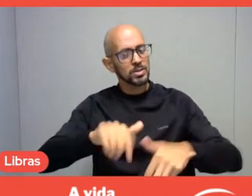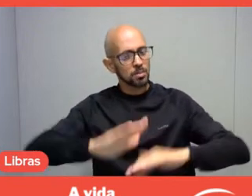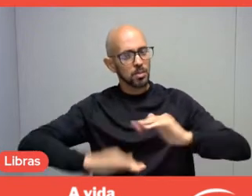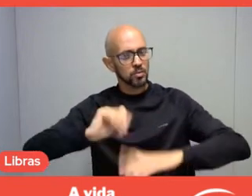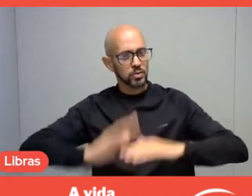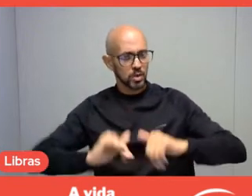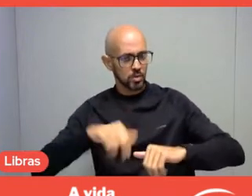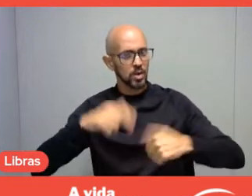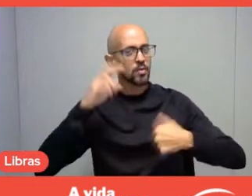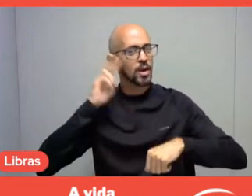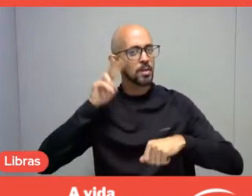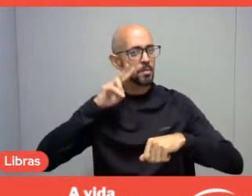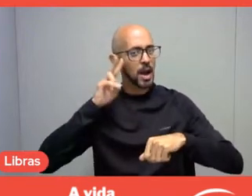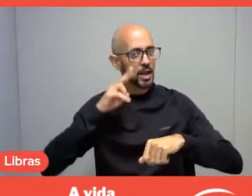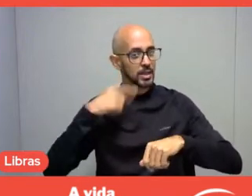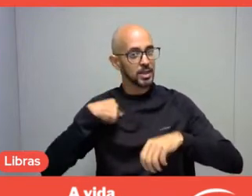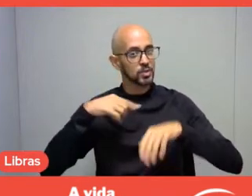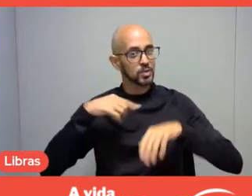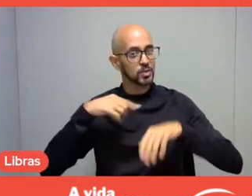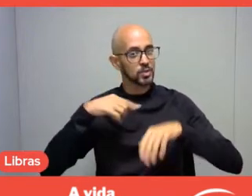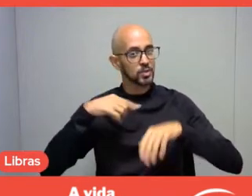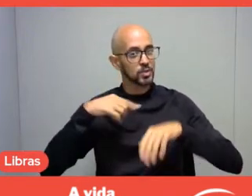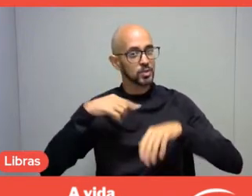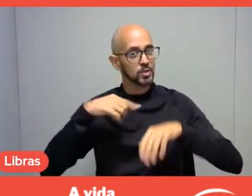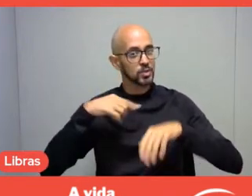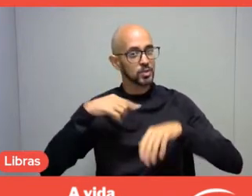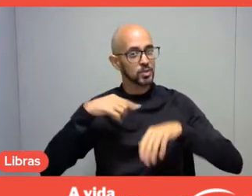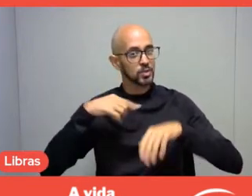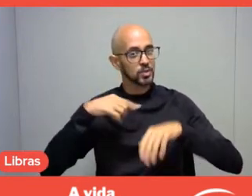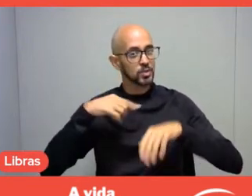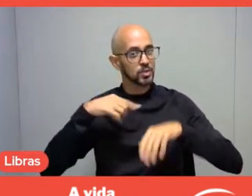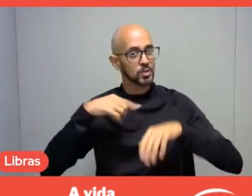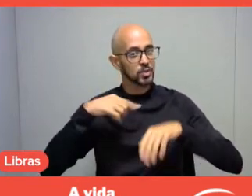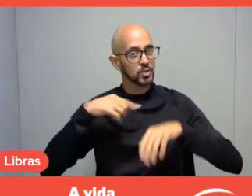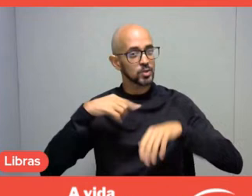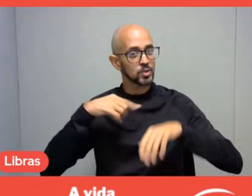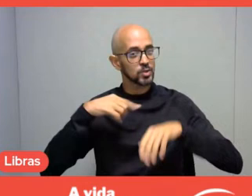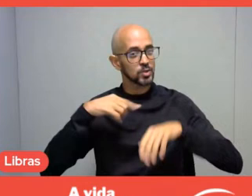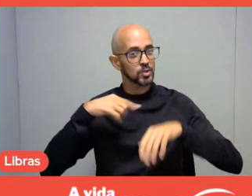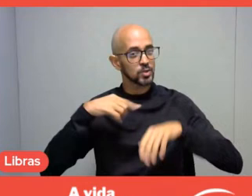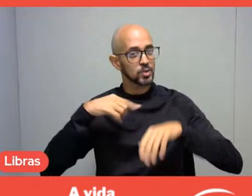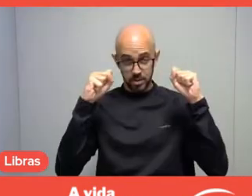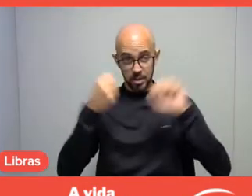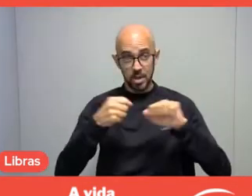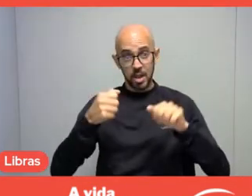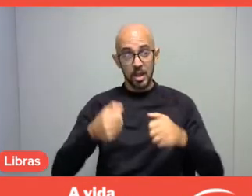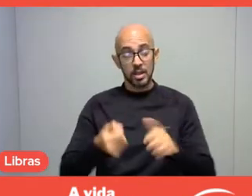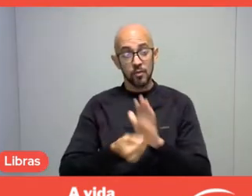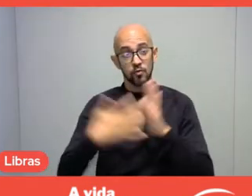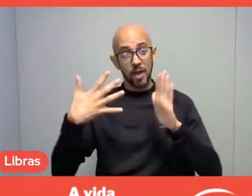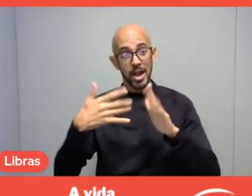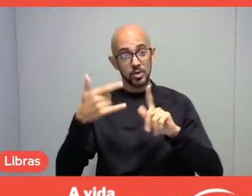I have a degree in Physical Education for over 30 years, like many of the colleagues who are listening to me on this livestream, at this moment.